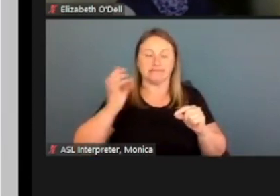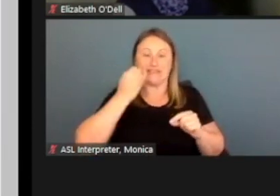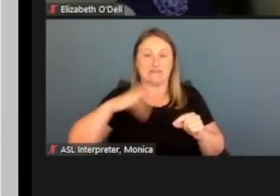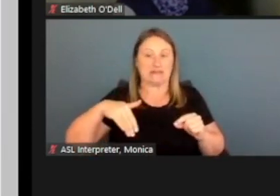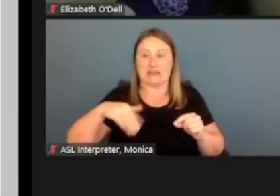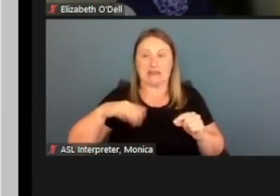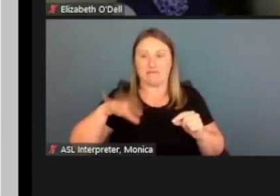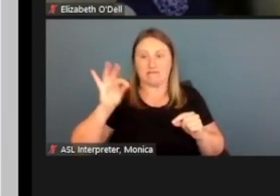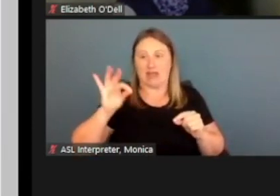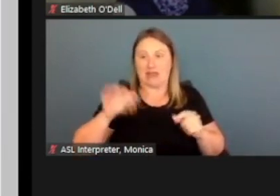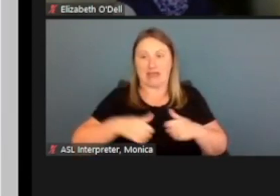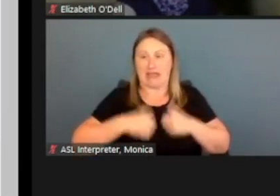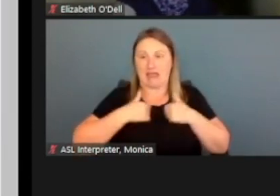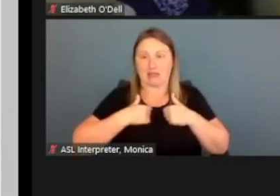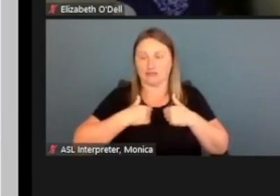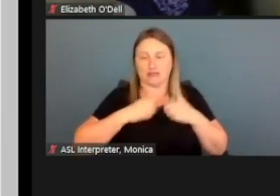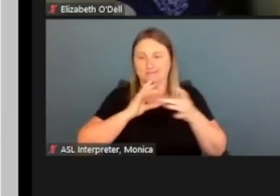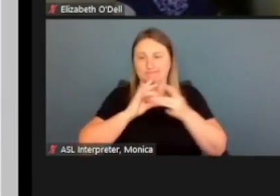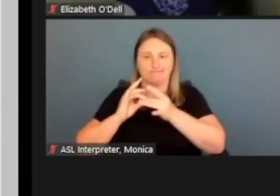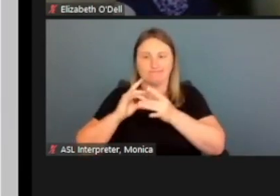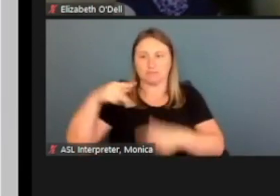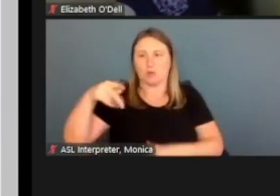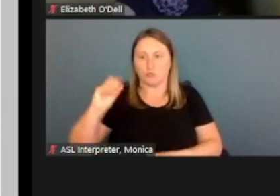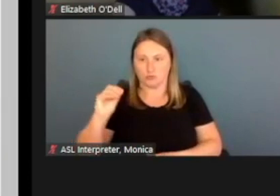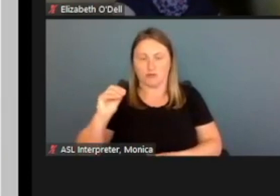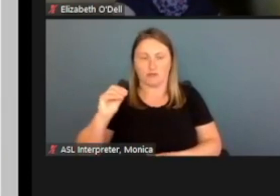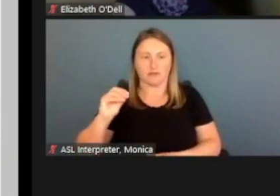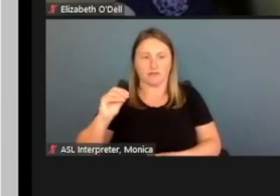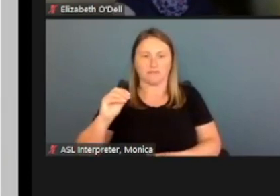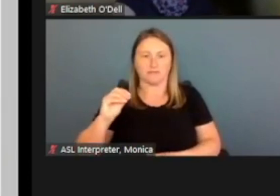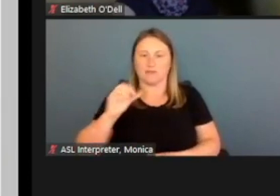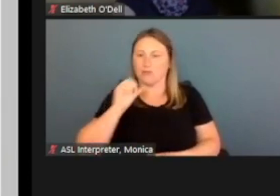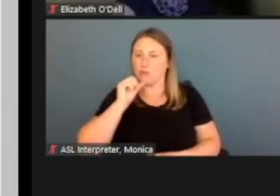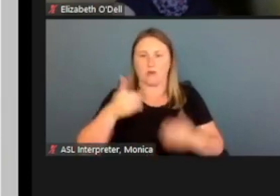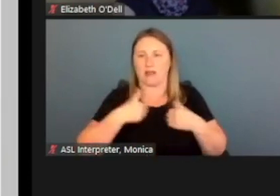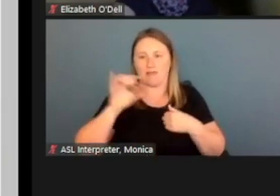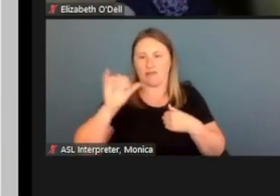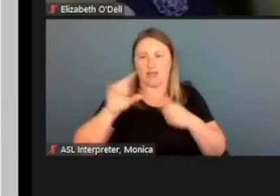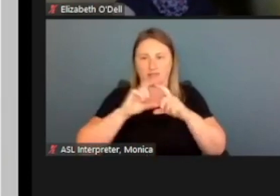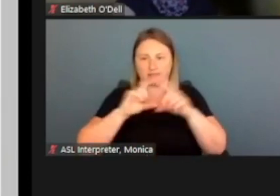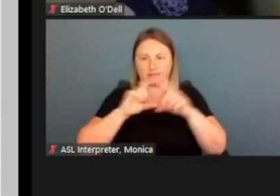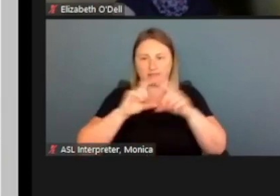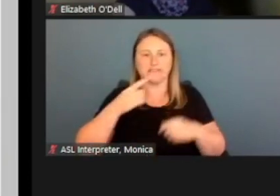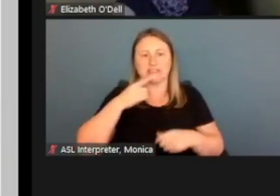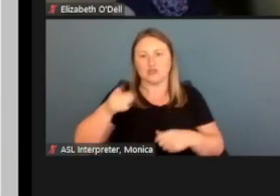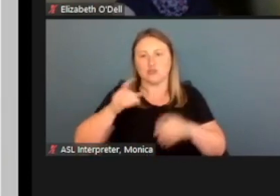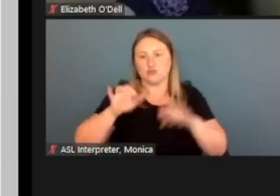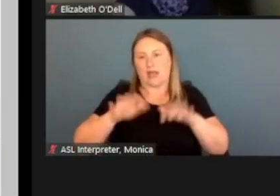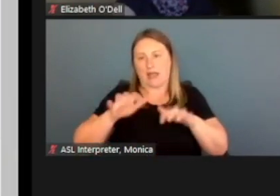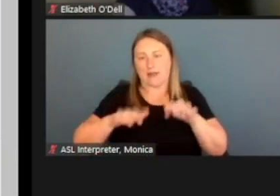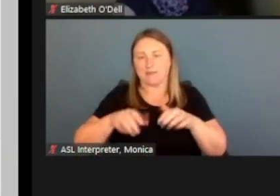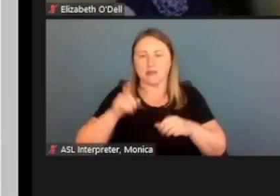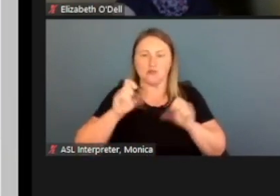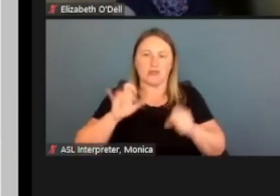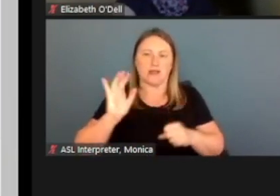that was known by the postal service, it wouldn't have that line here. It would just be you entered and they would select that and move forward.